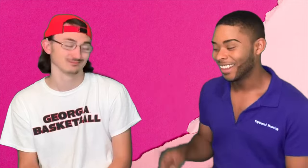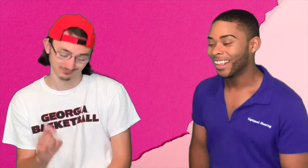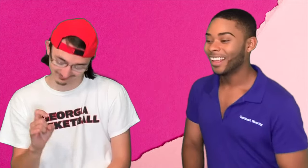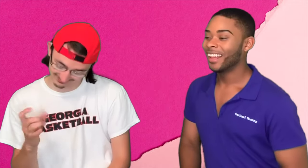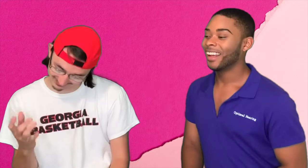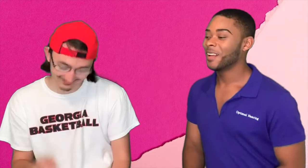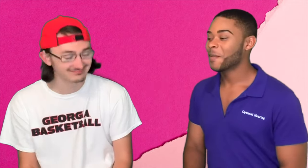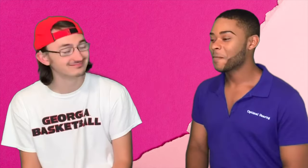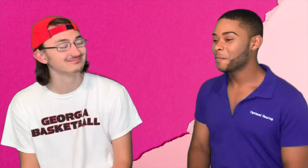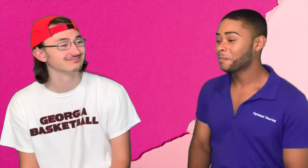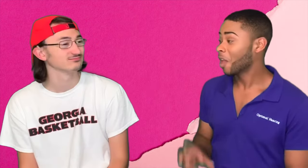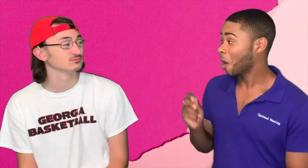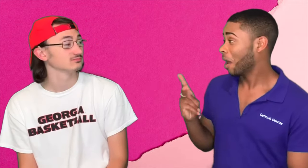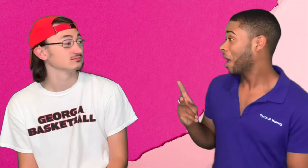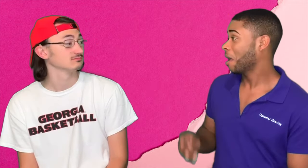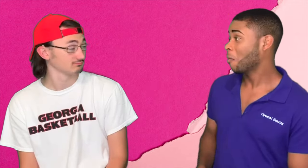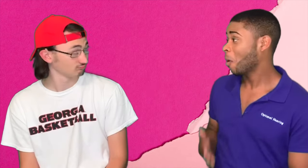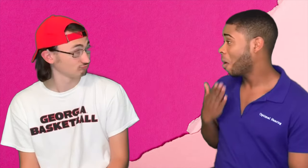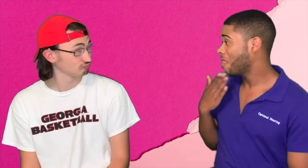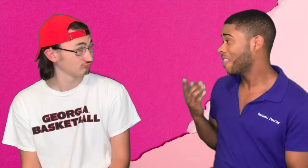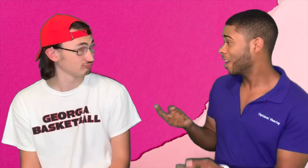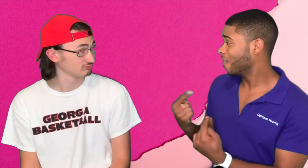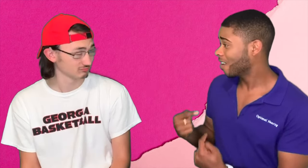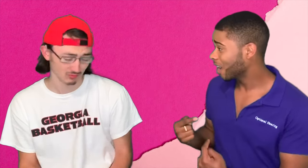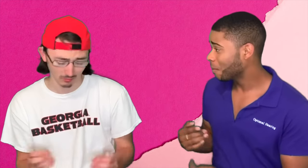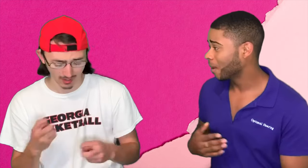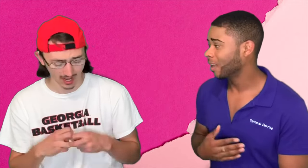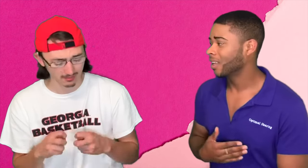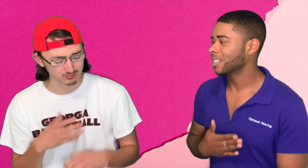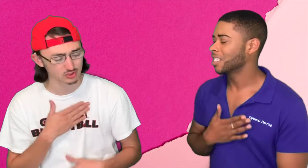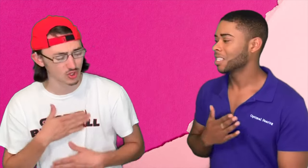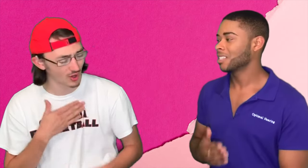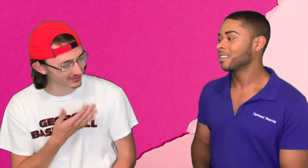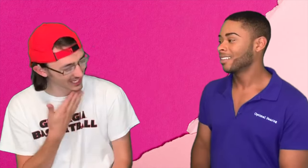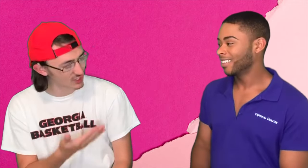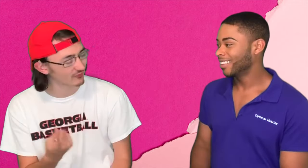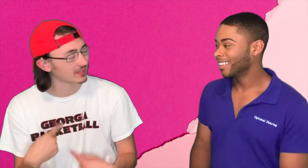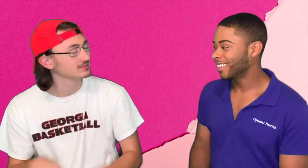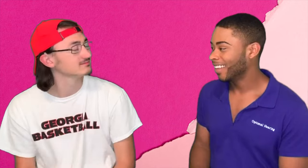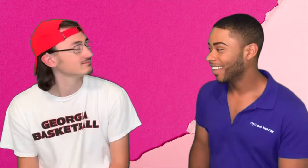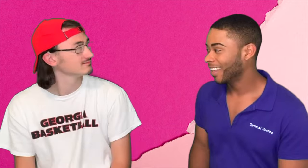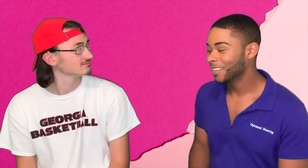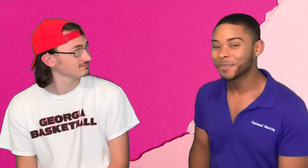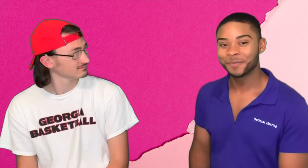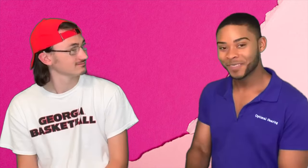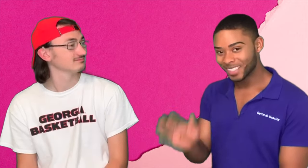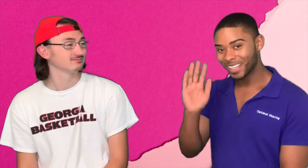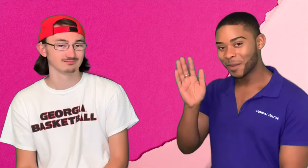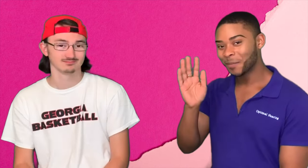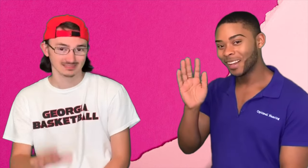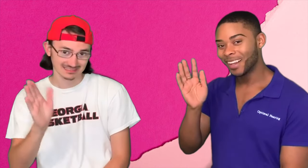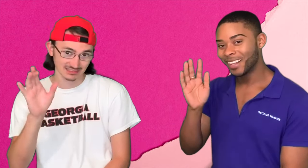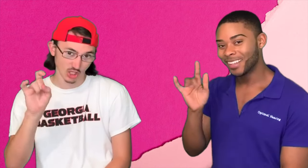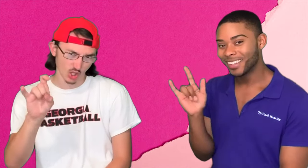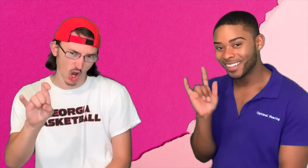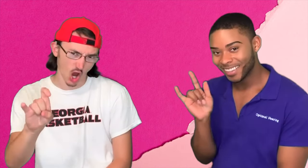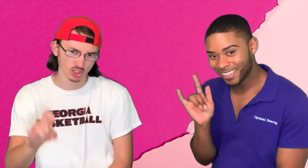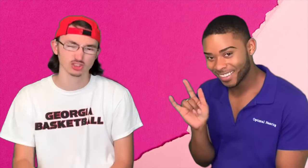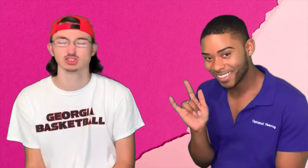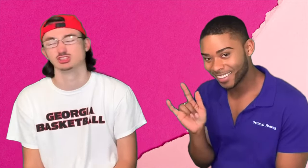Luke: Yes, Go DAWGS Bryce: Okay, Thank you for coming!! Luke: No problem! I enjoyed it. Thank you for letting me. Bryce: BYE! Luke: GO DAWGS. ROOF-ROOF-ROOF